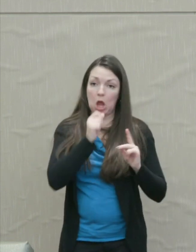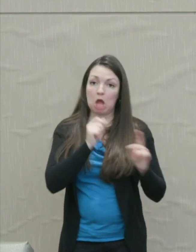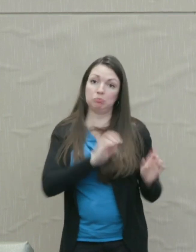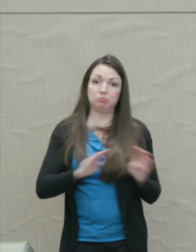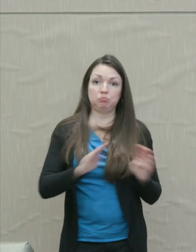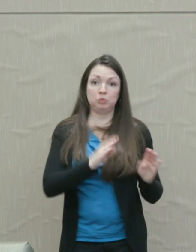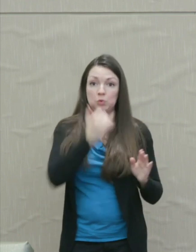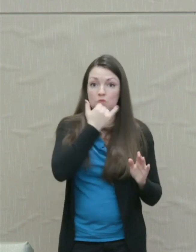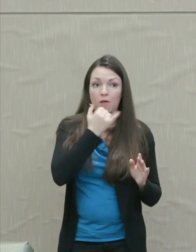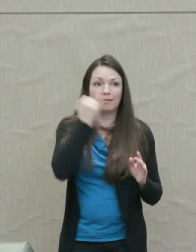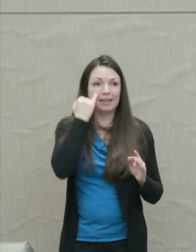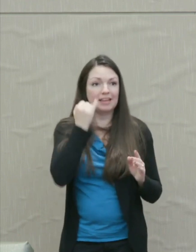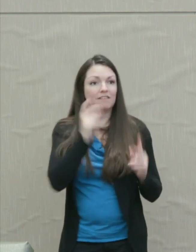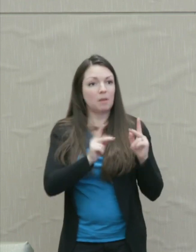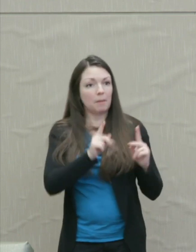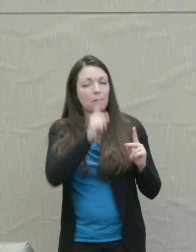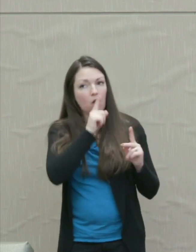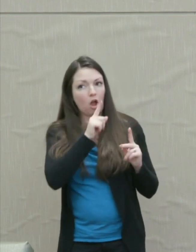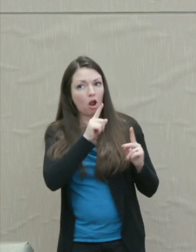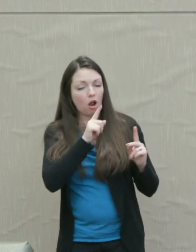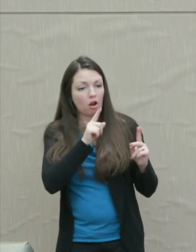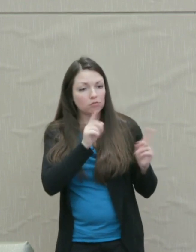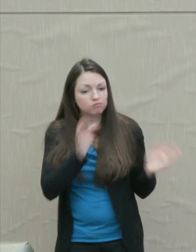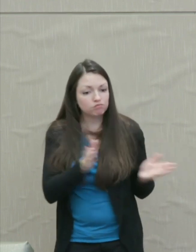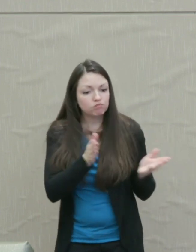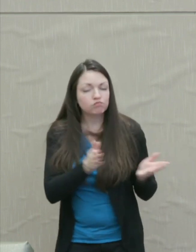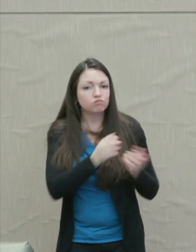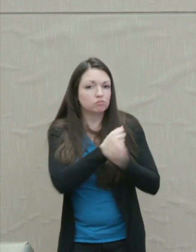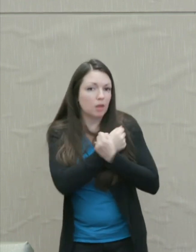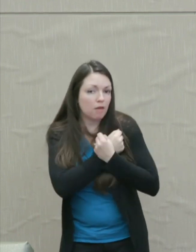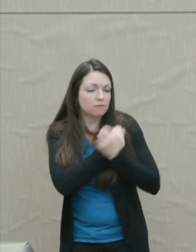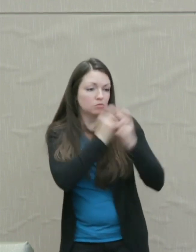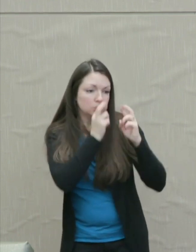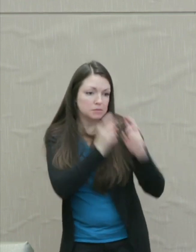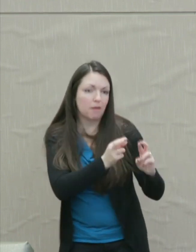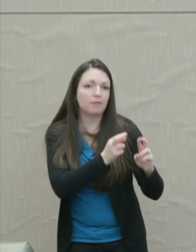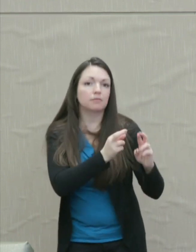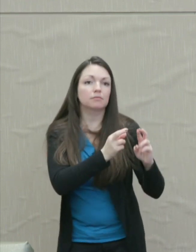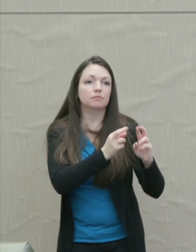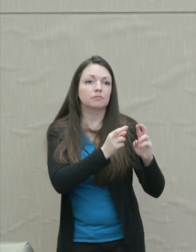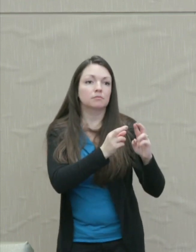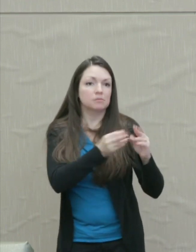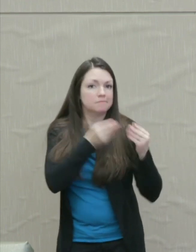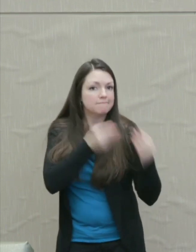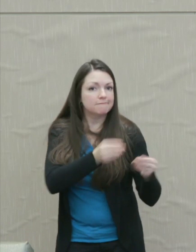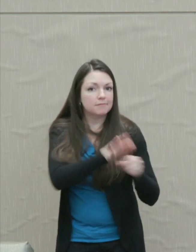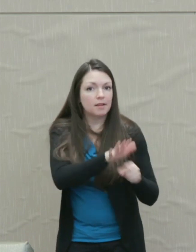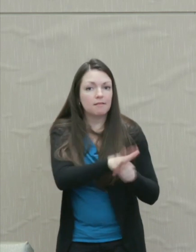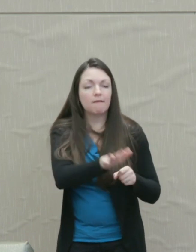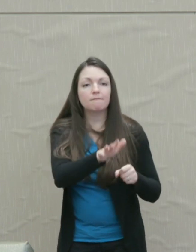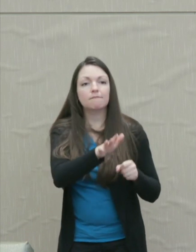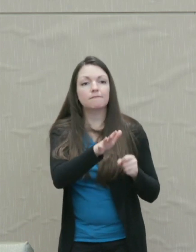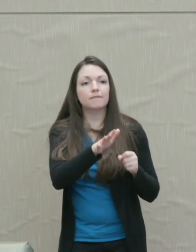are basically loved and respected, if they have enough to eat, if they get good medical